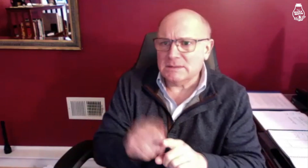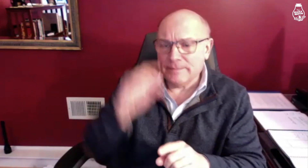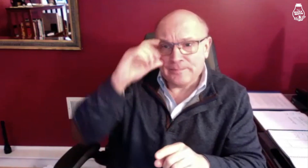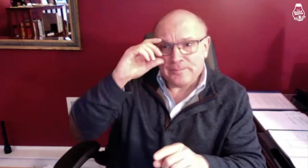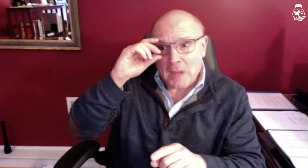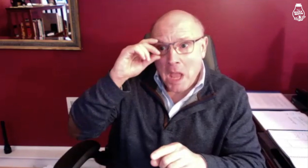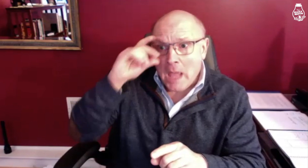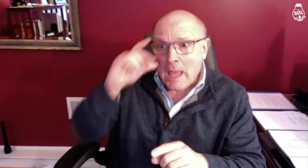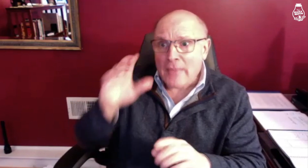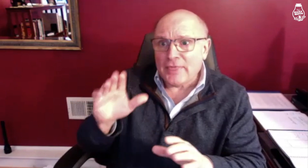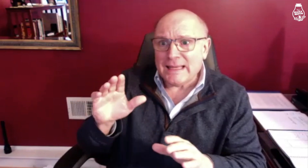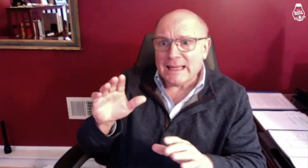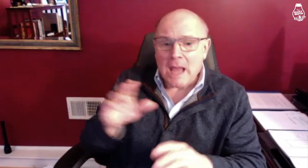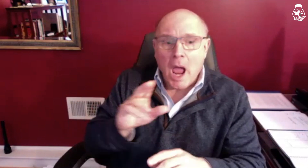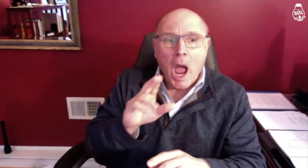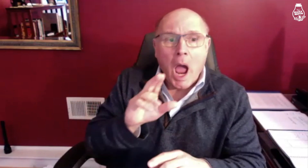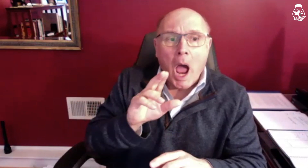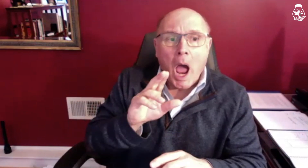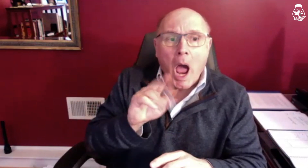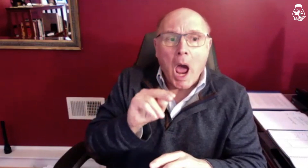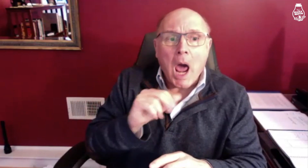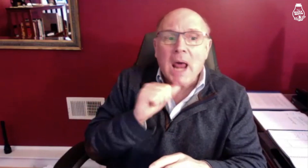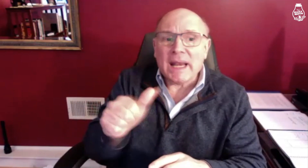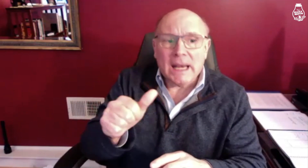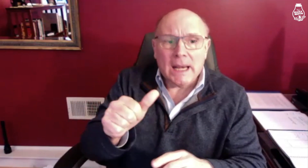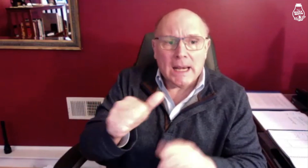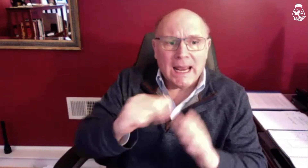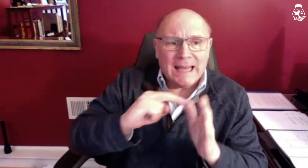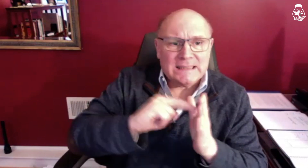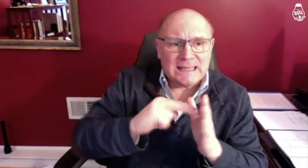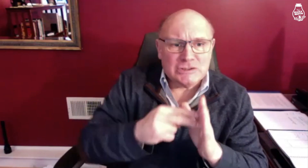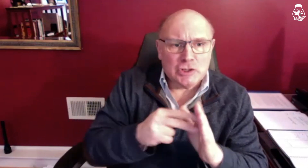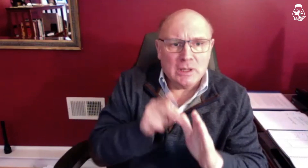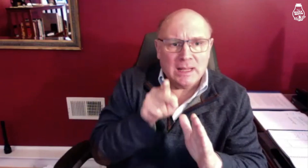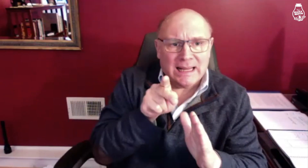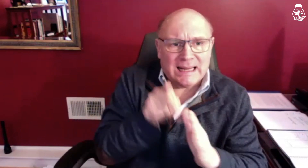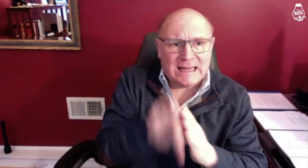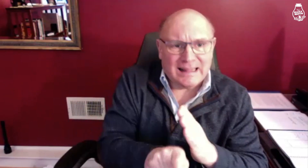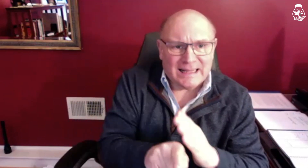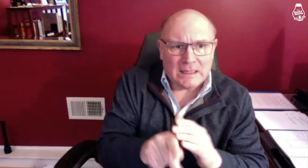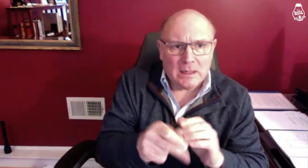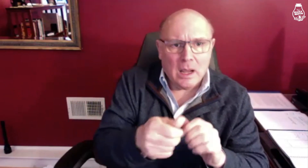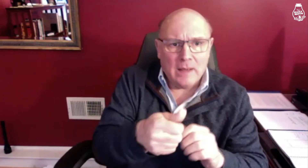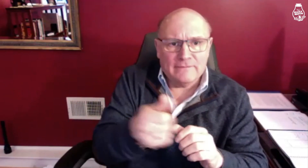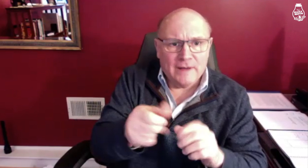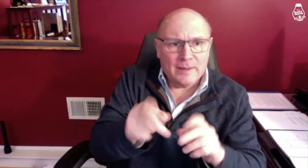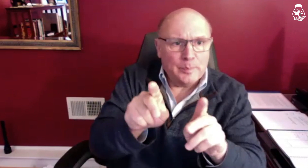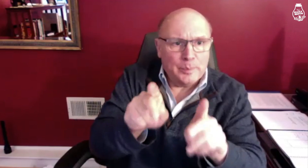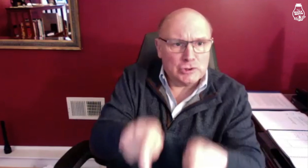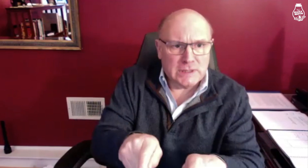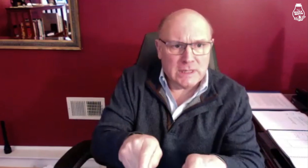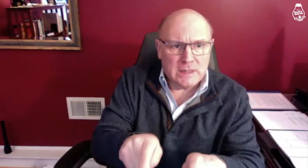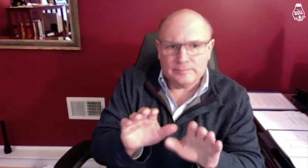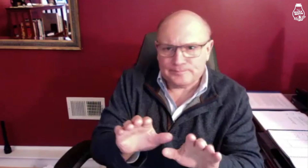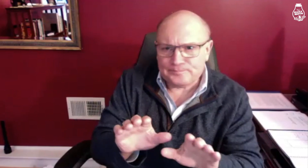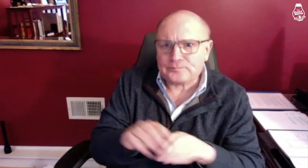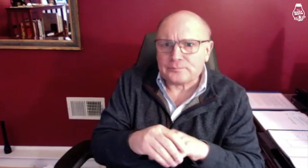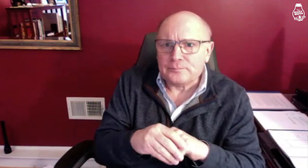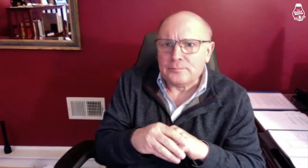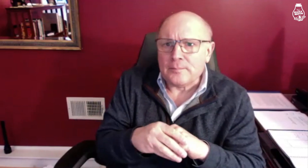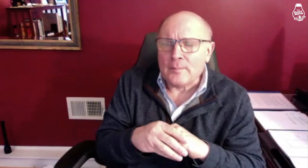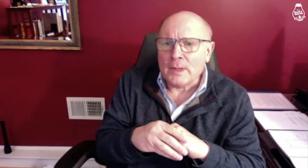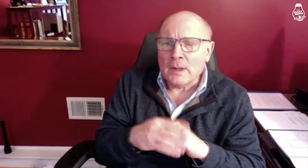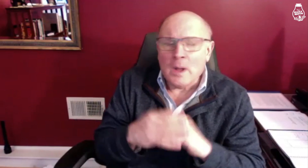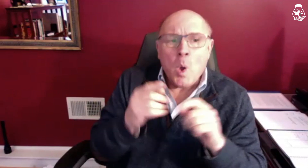as an unintentional killing of another person,